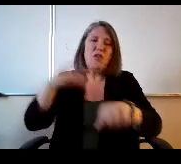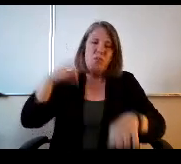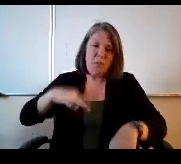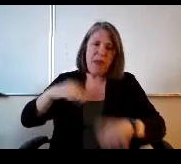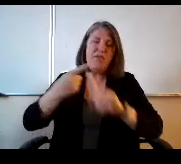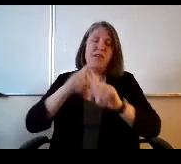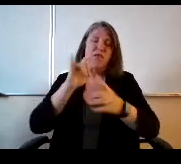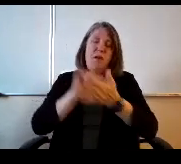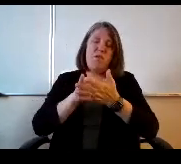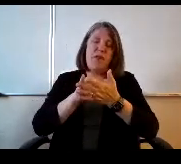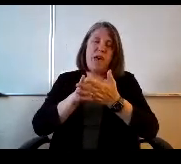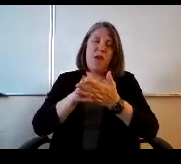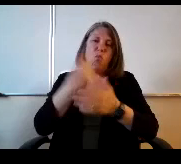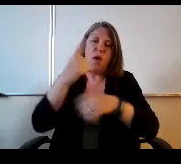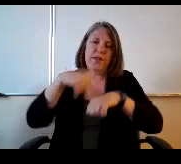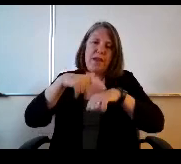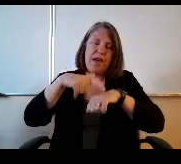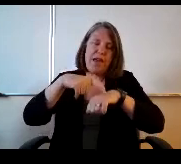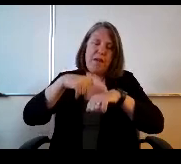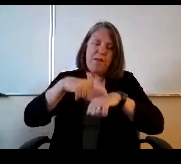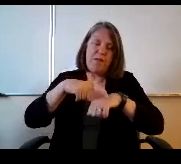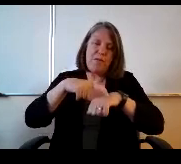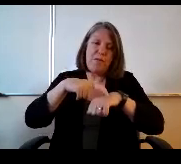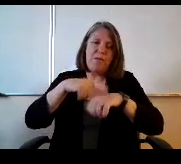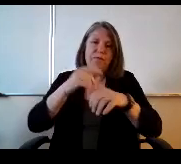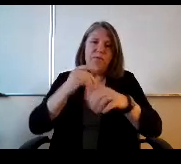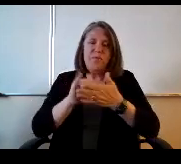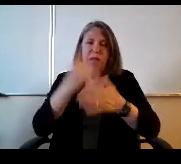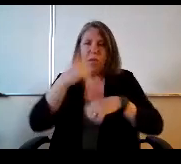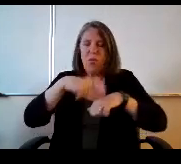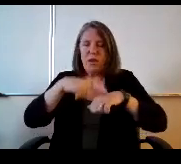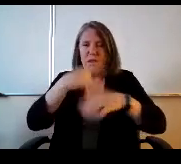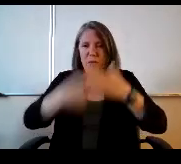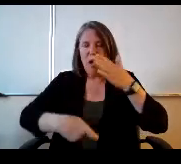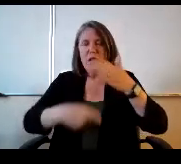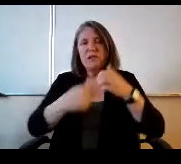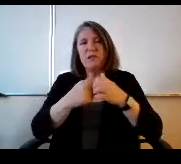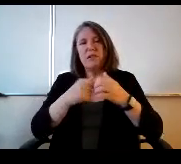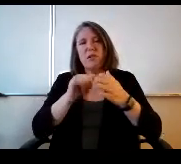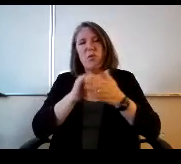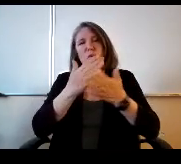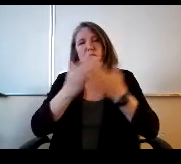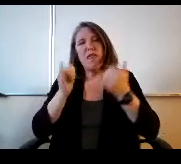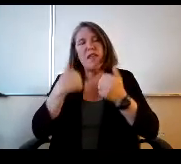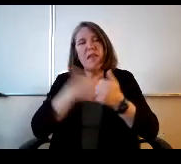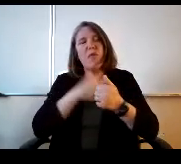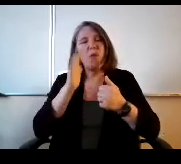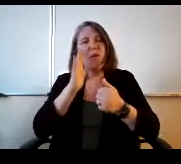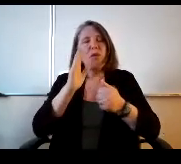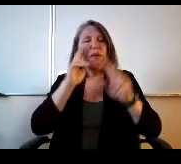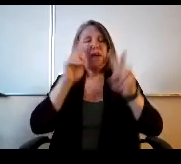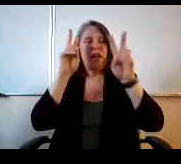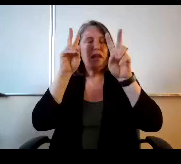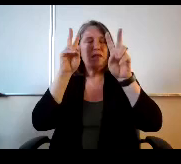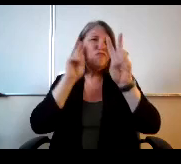time revenue with that one time cost. So those are things we'll be looking at also. But to get at.